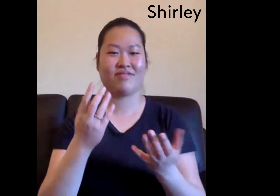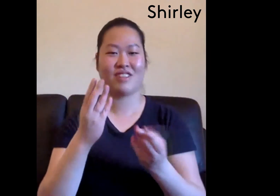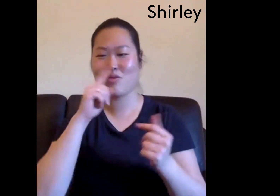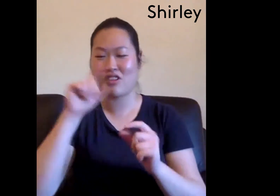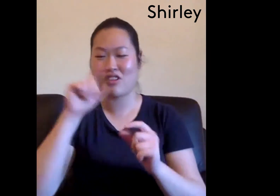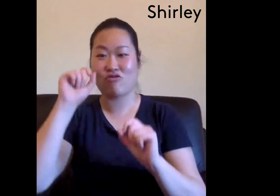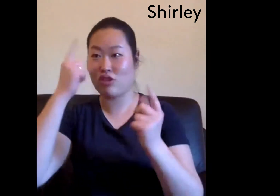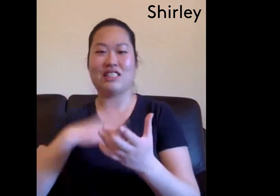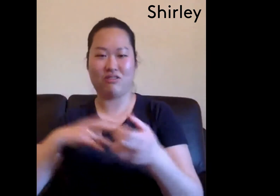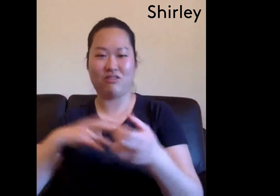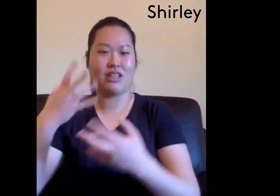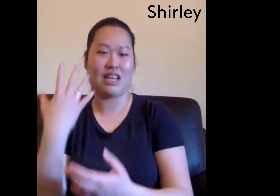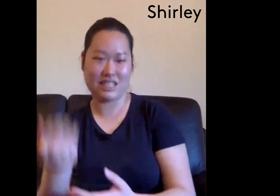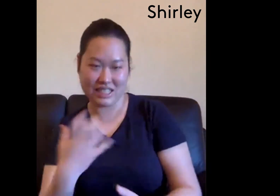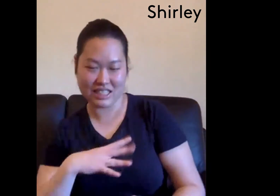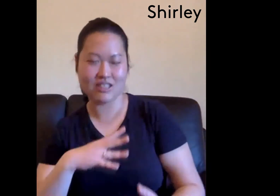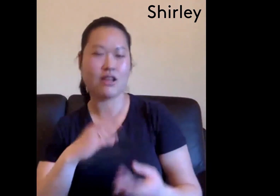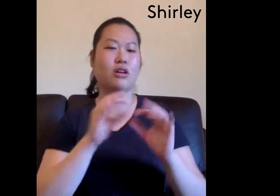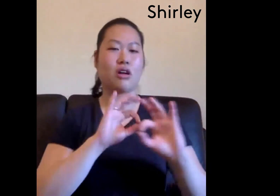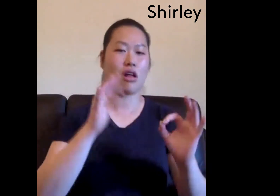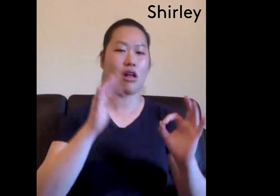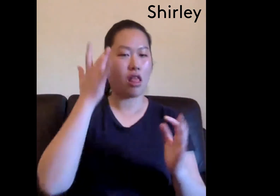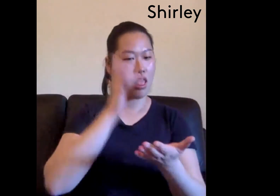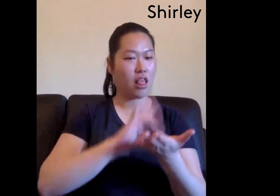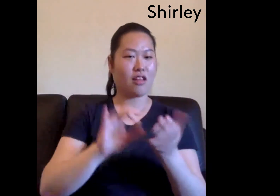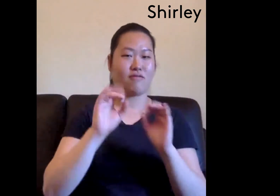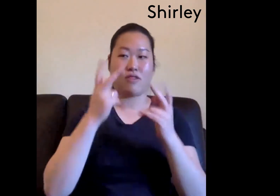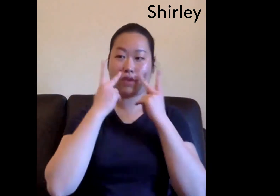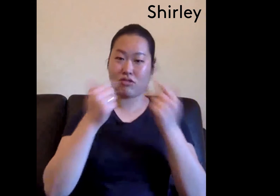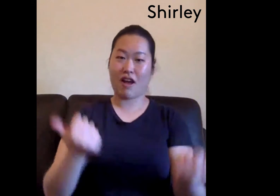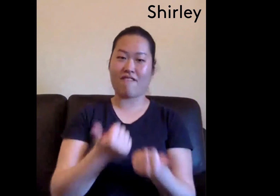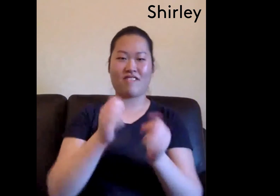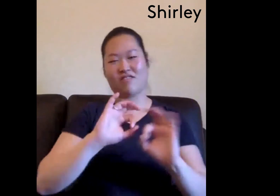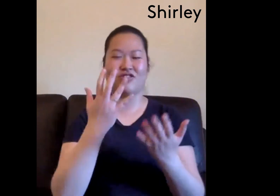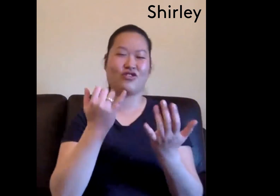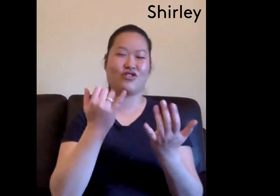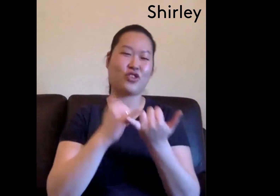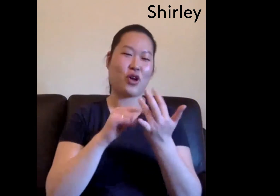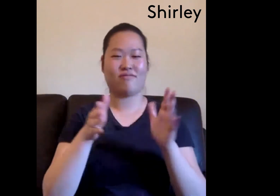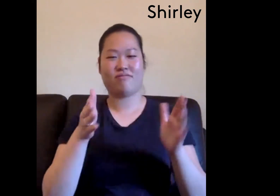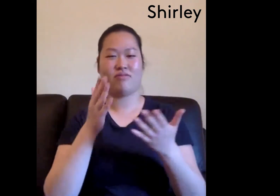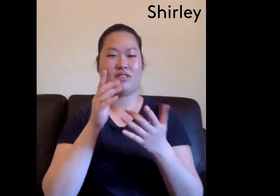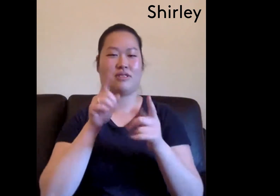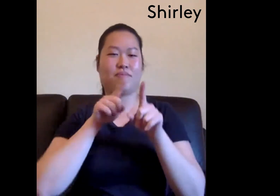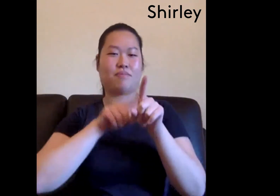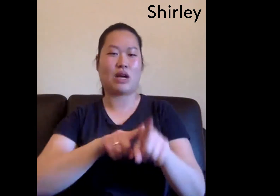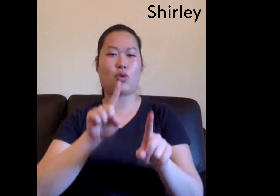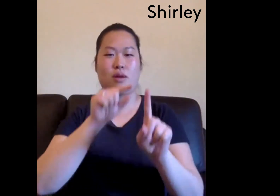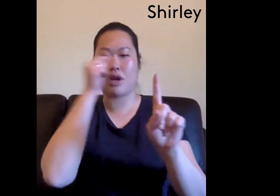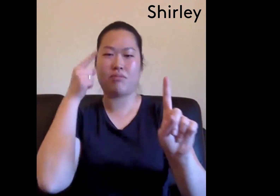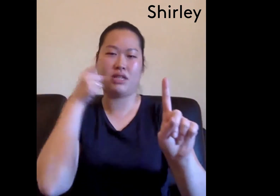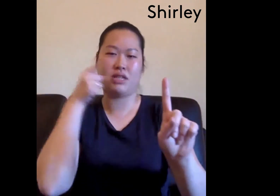Especially when there are no captions or there's no access to sign language so